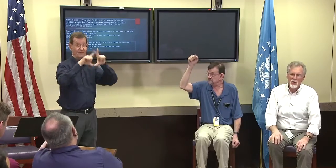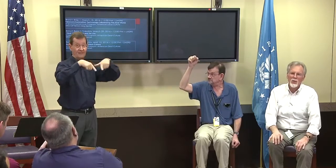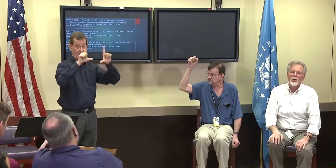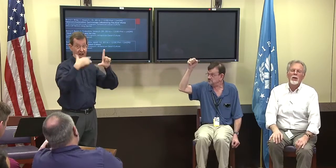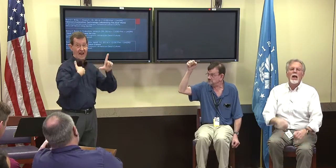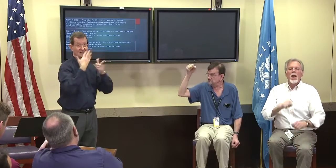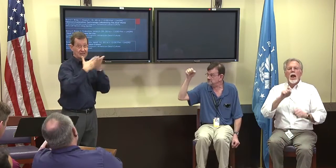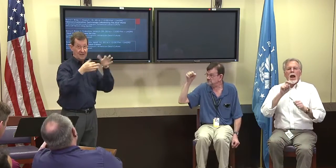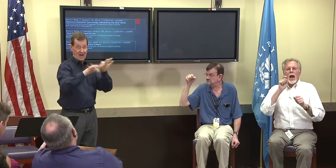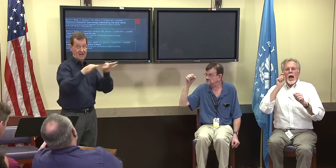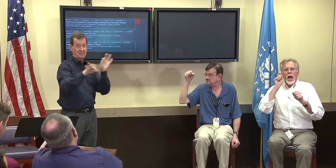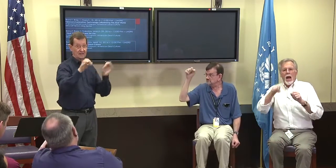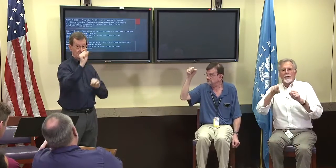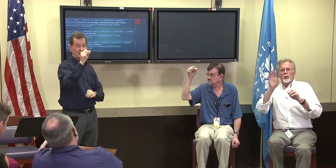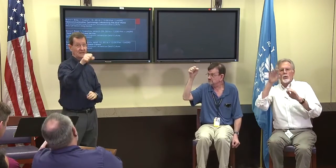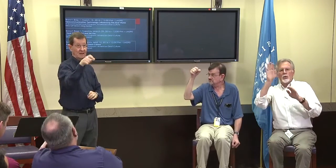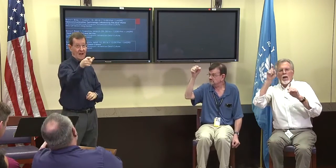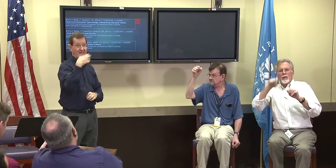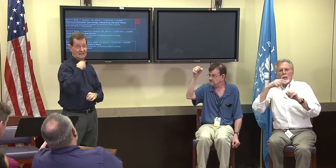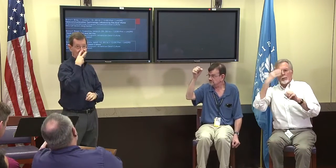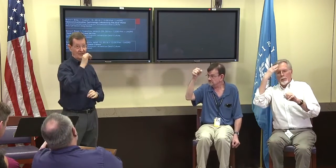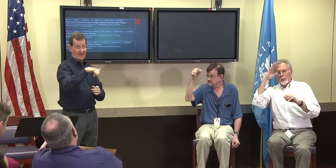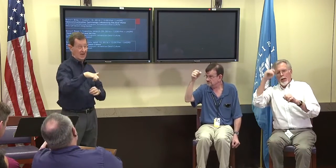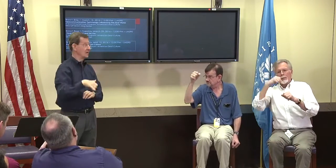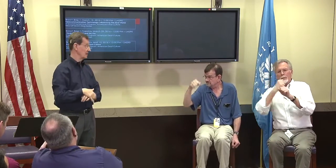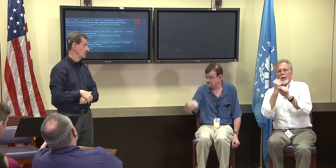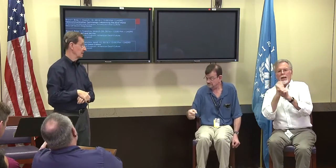in English and people in the audience are saying